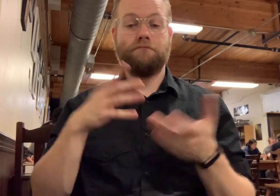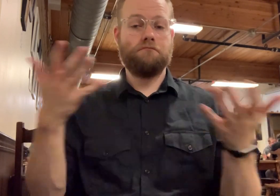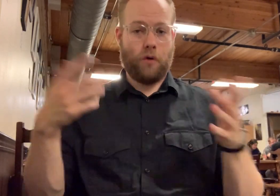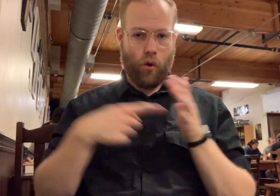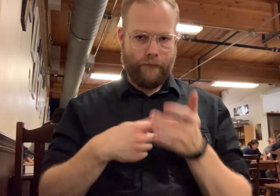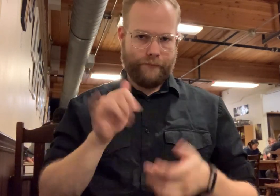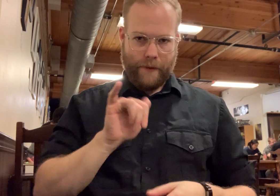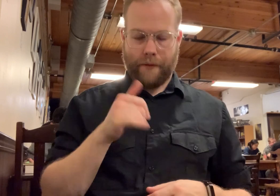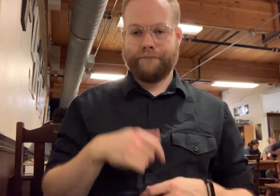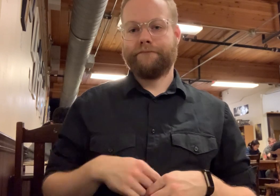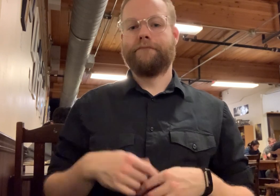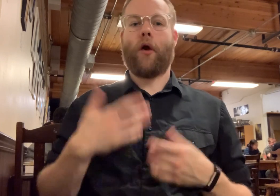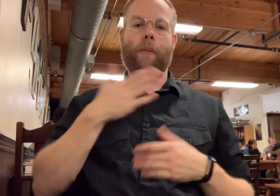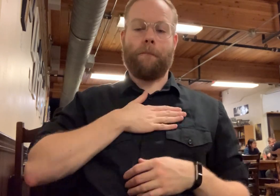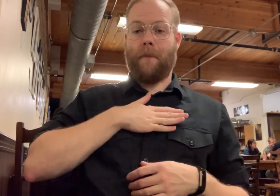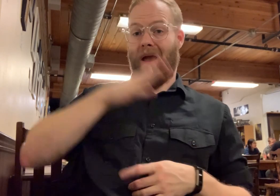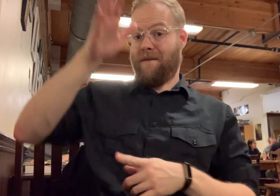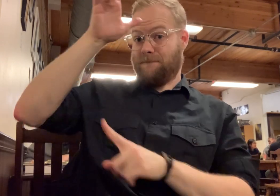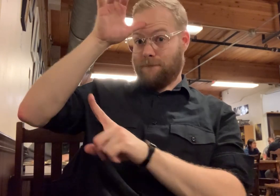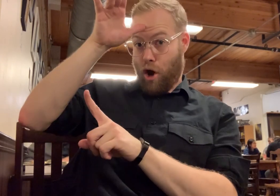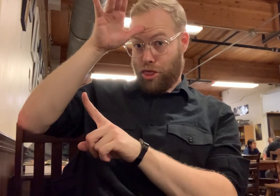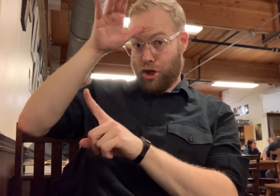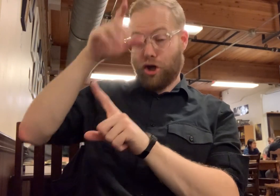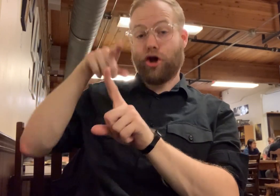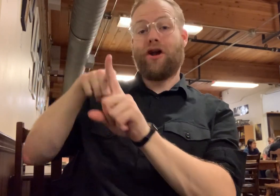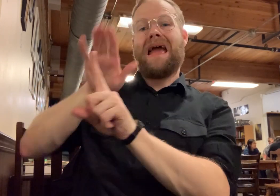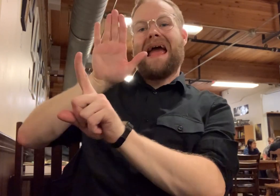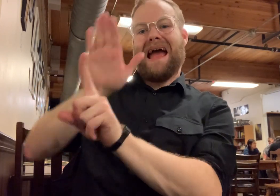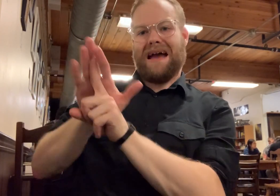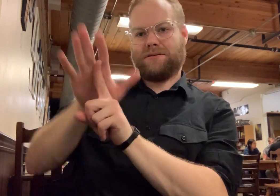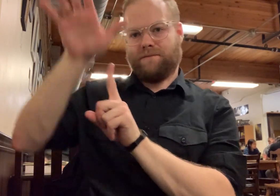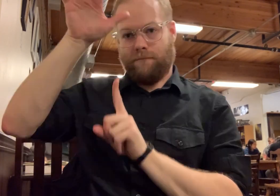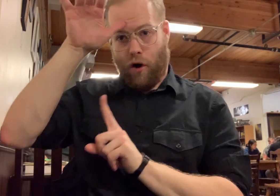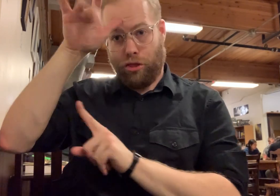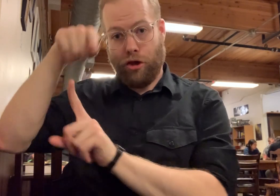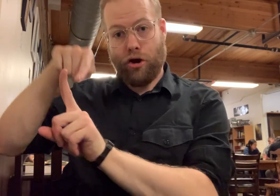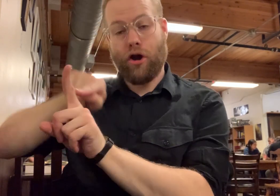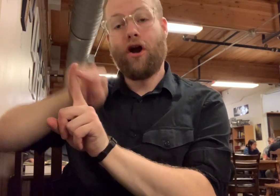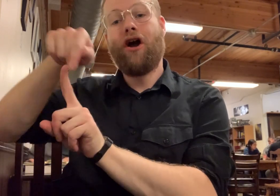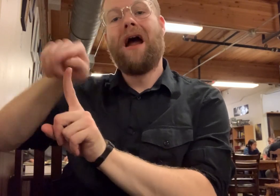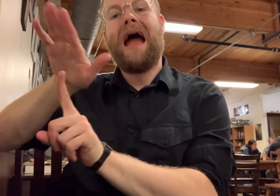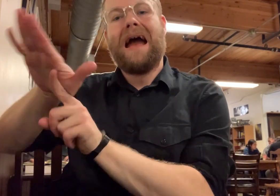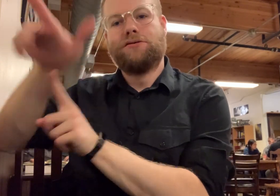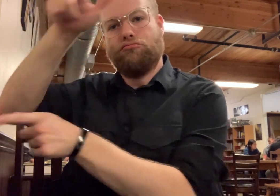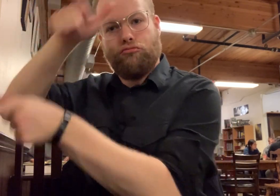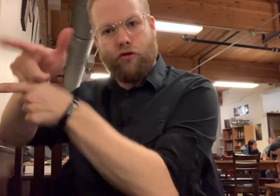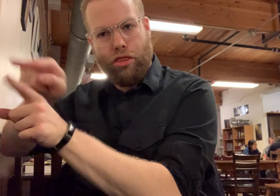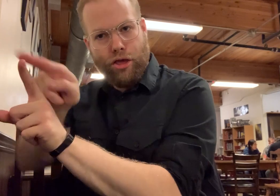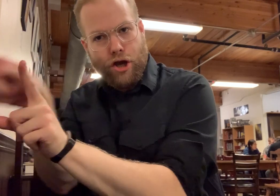For example: my father's father's brother. [signs: my father -> his father -> his brother]